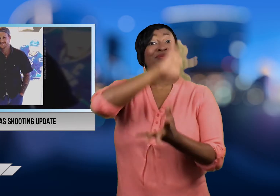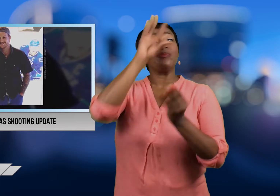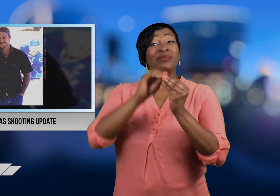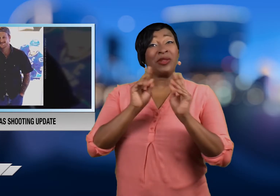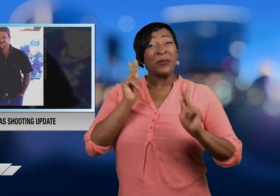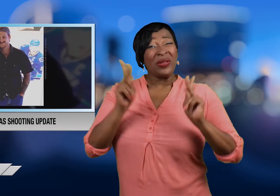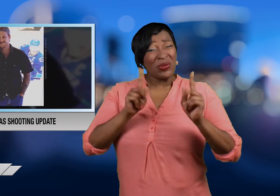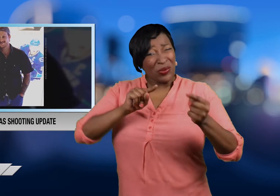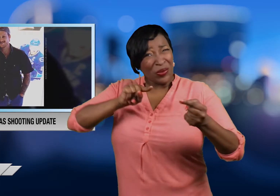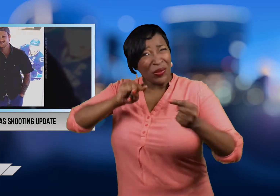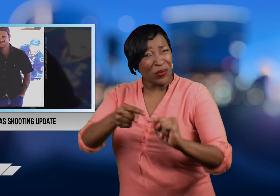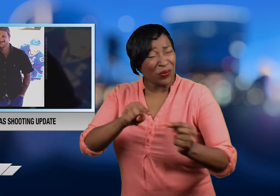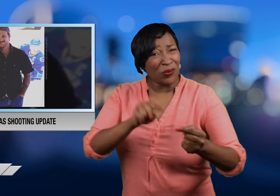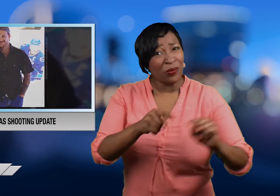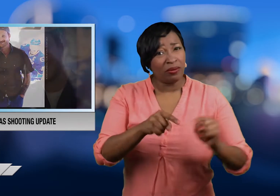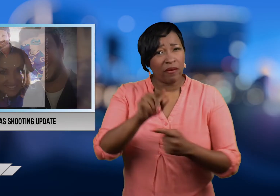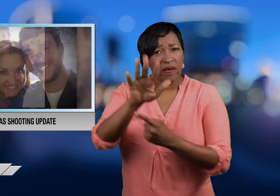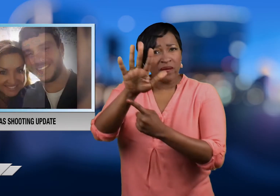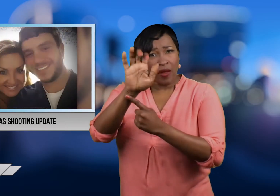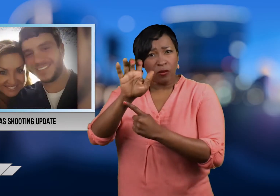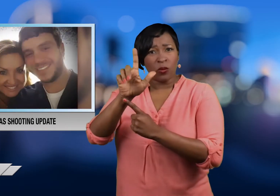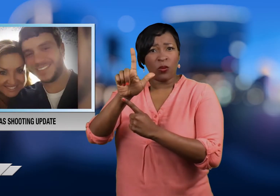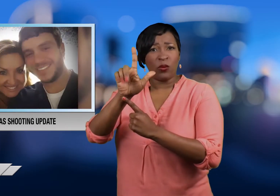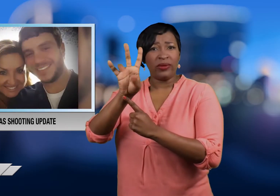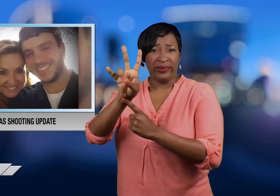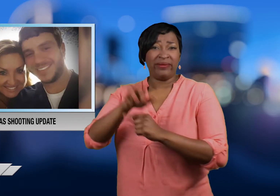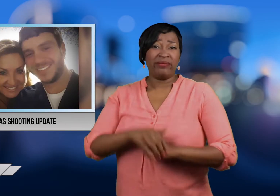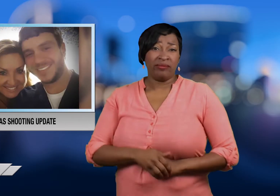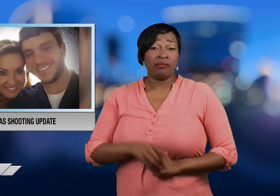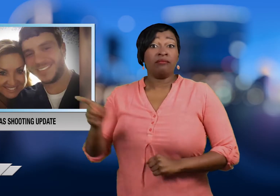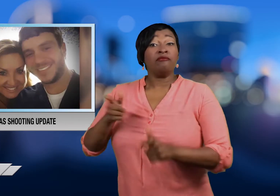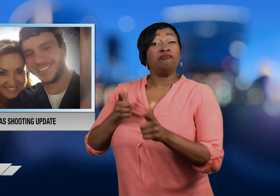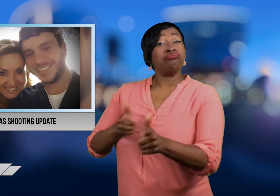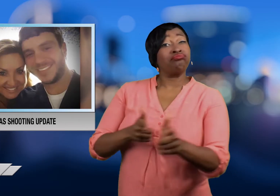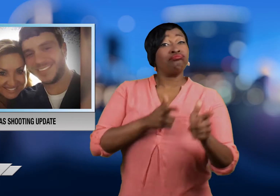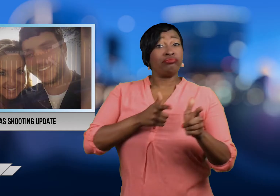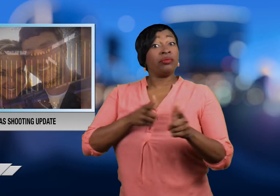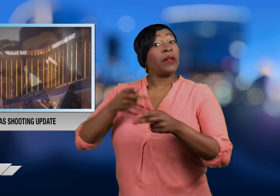Five hundred twenty seven people were injured.